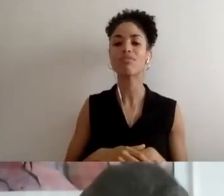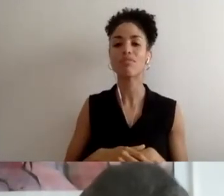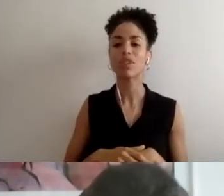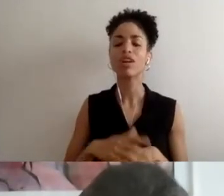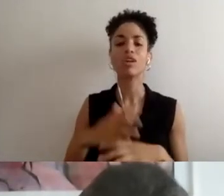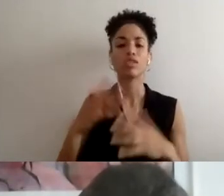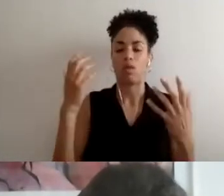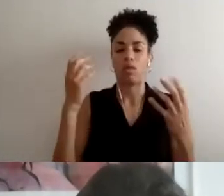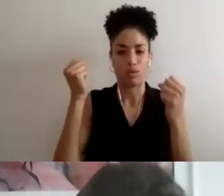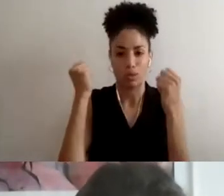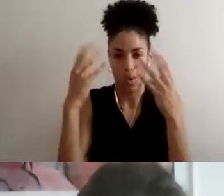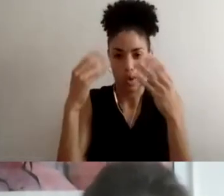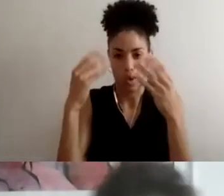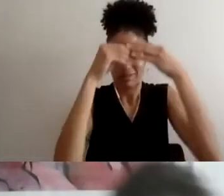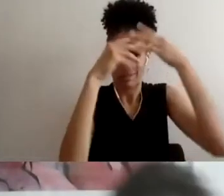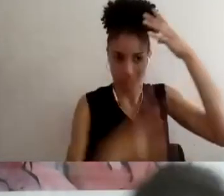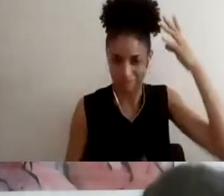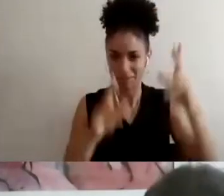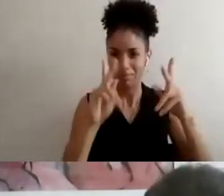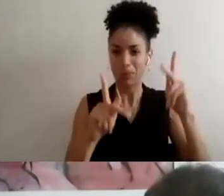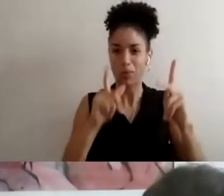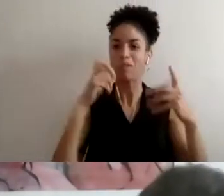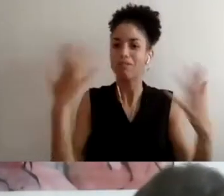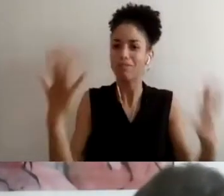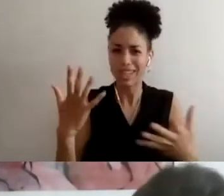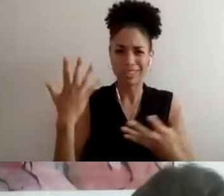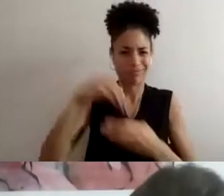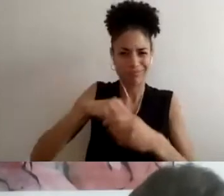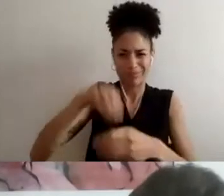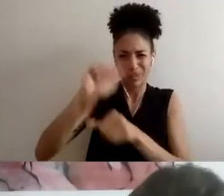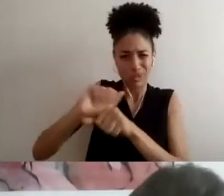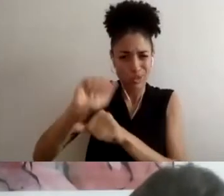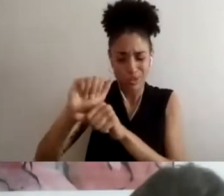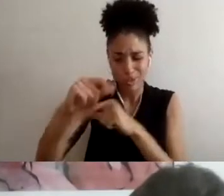work that has been done. And is continuing to be done and